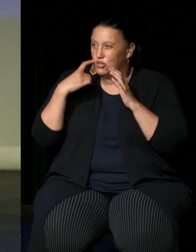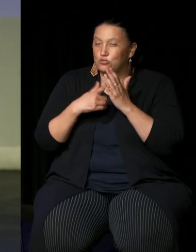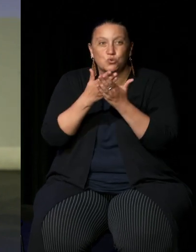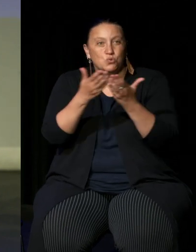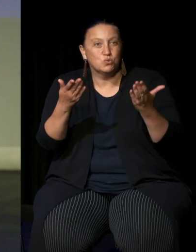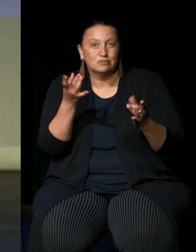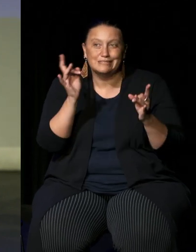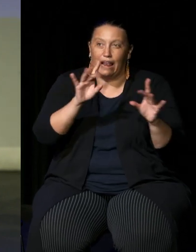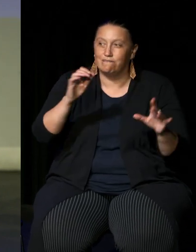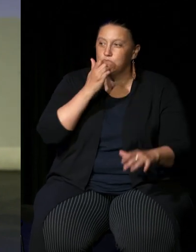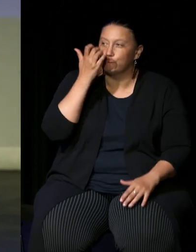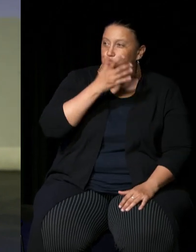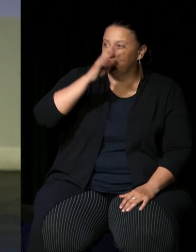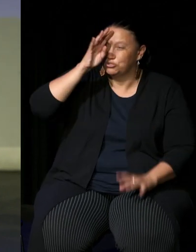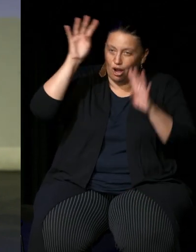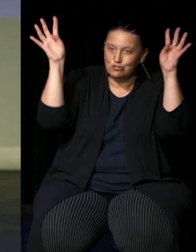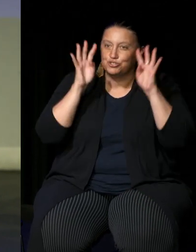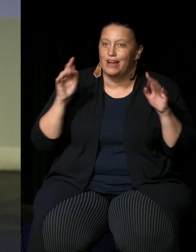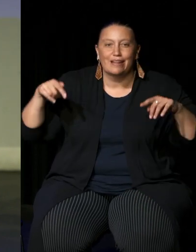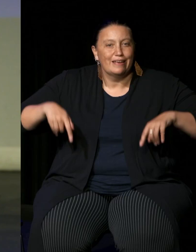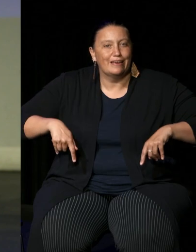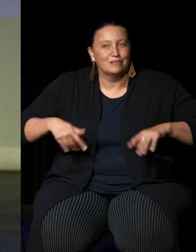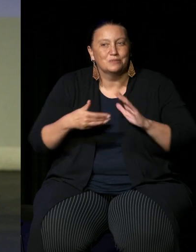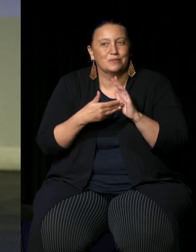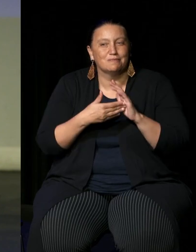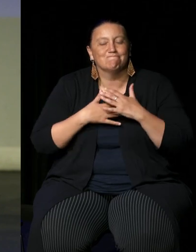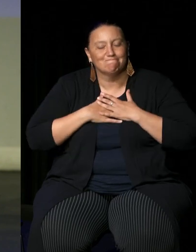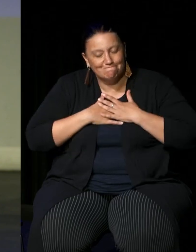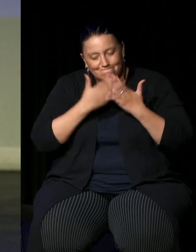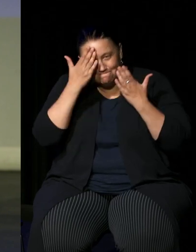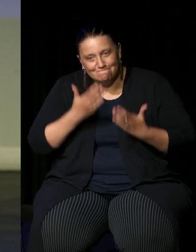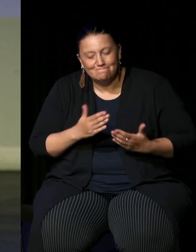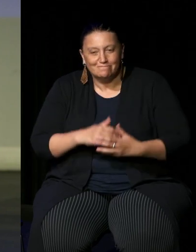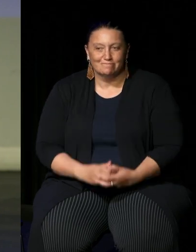or Torres Strait Islander Australian who might be present here today I also want to acknowledge our